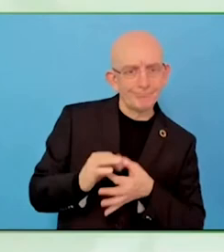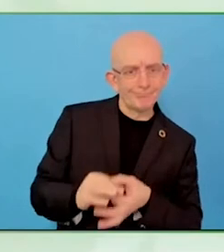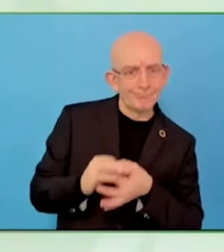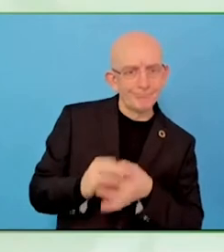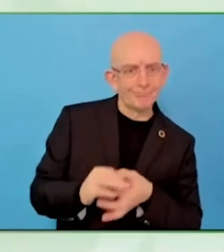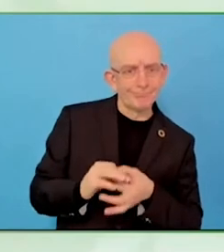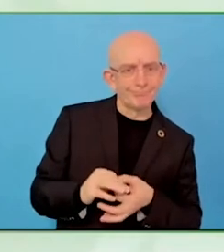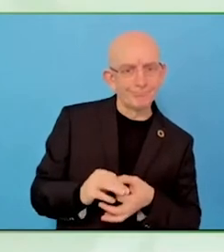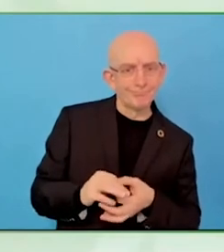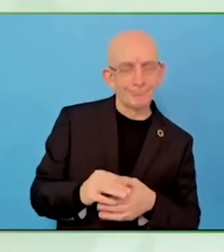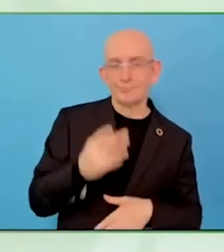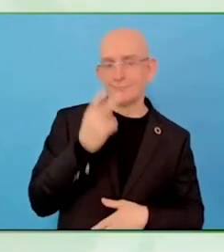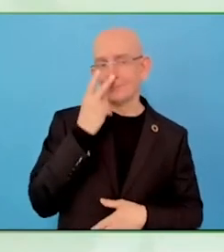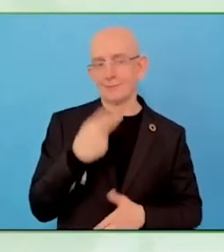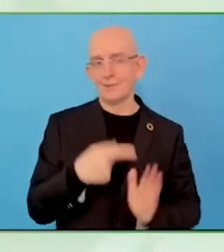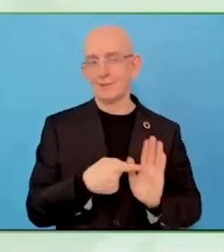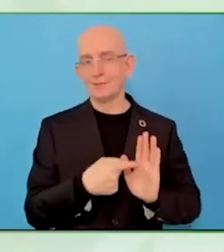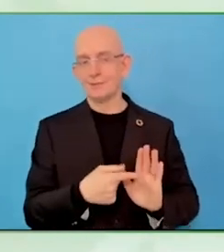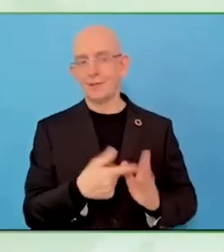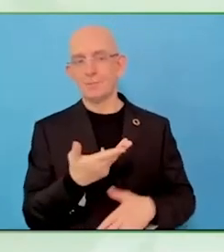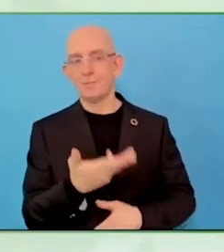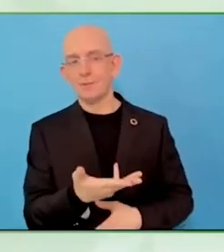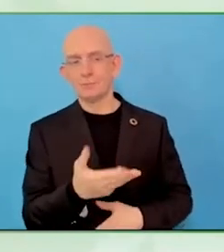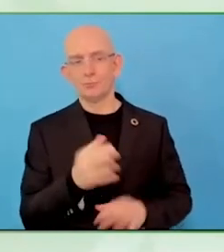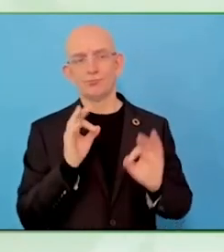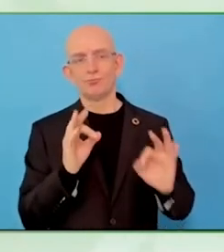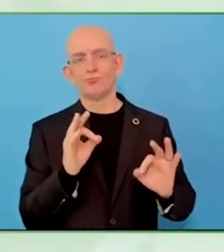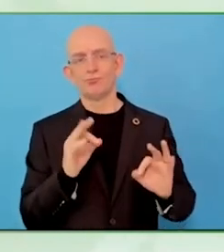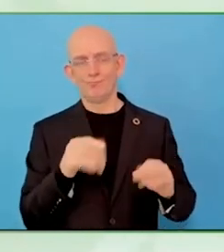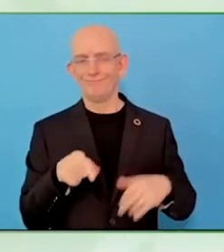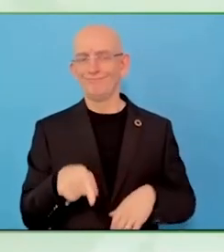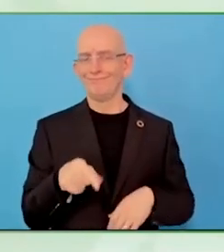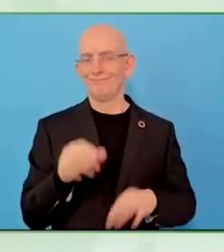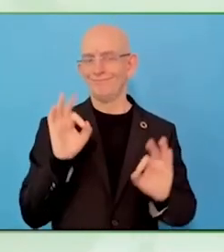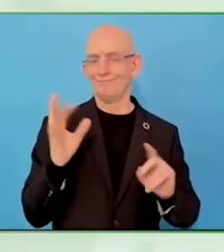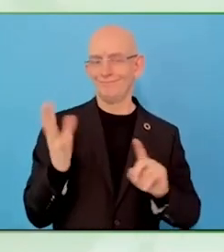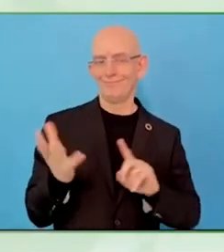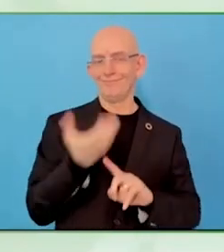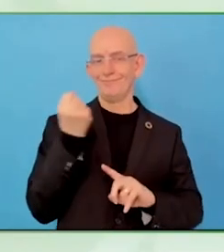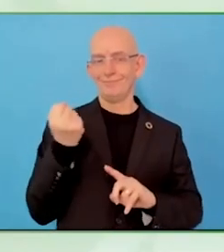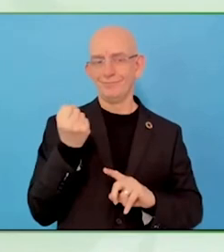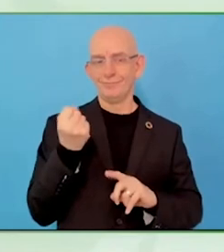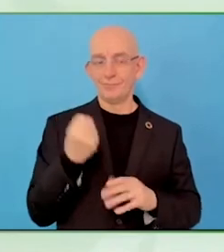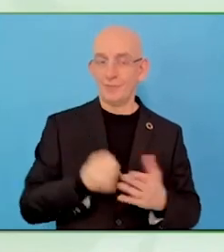bridge for people without disabilities to know more about people with disabilities through our centre.